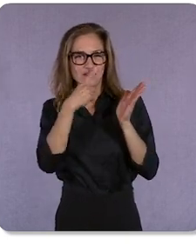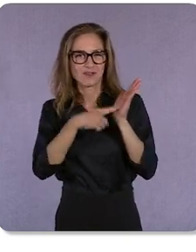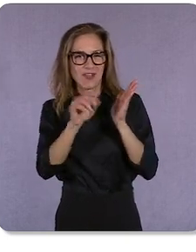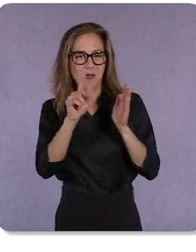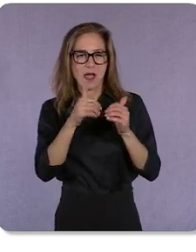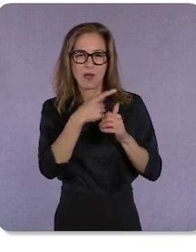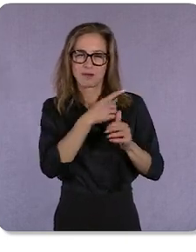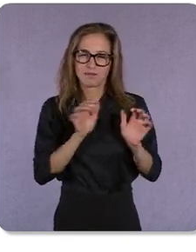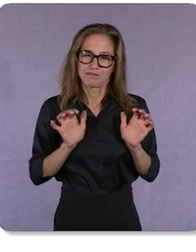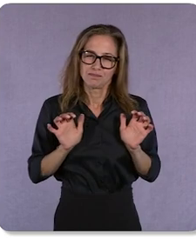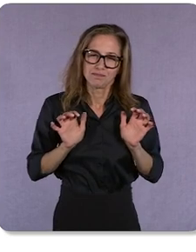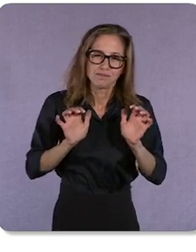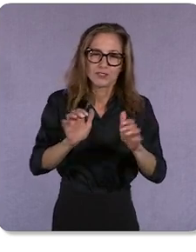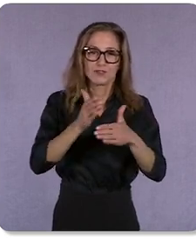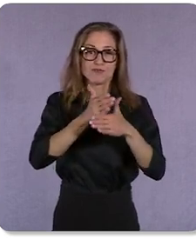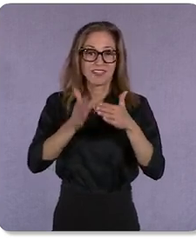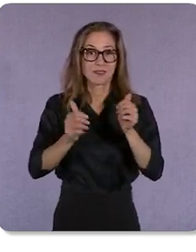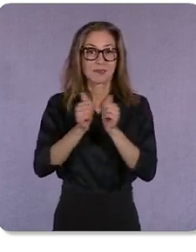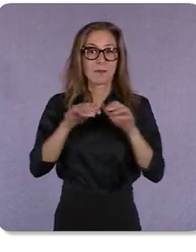results with Performance Max.